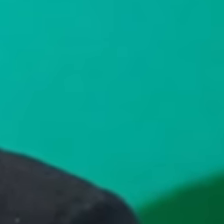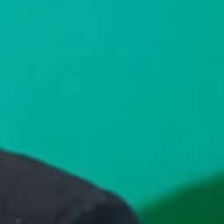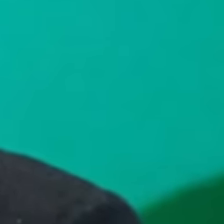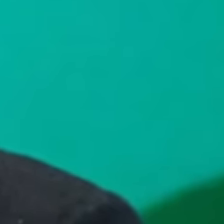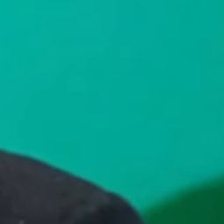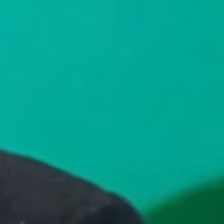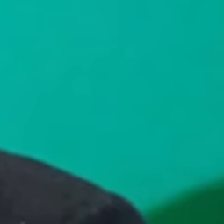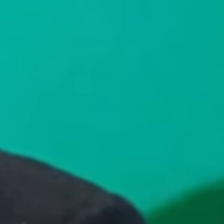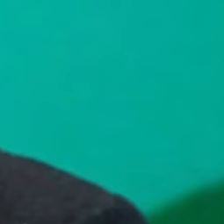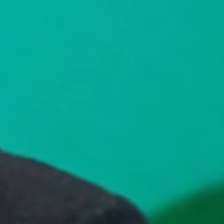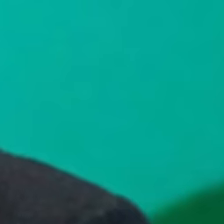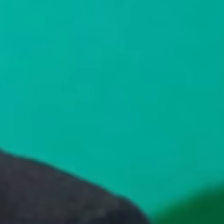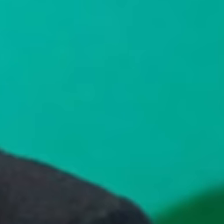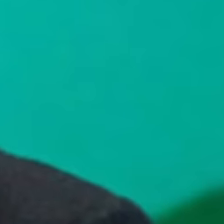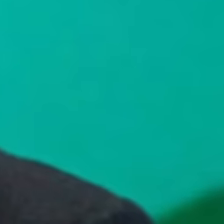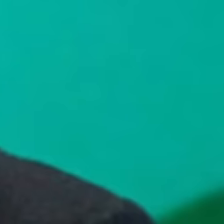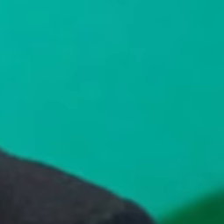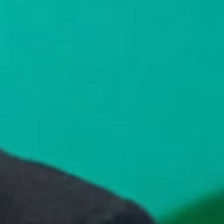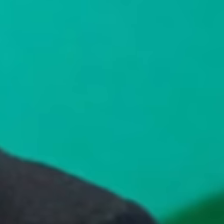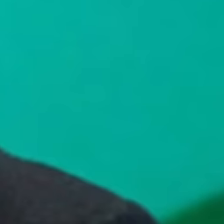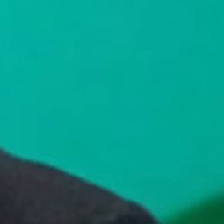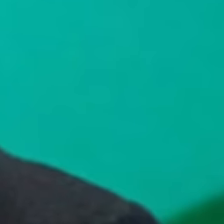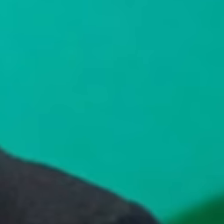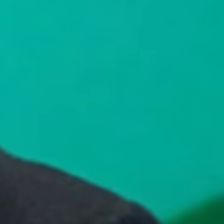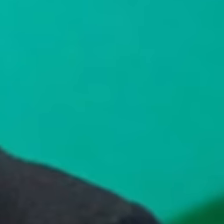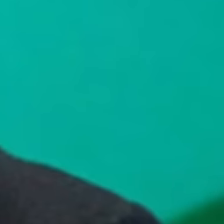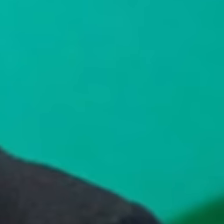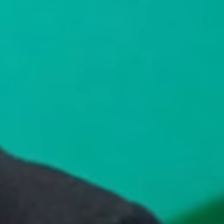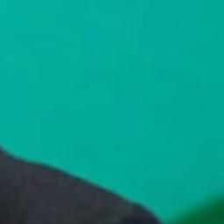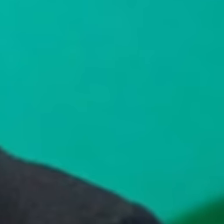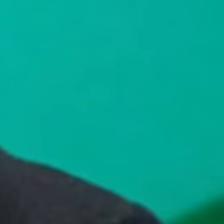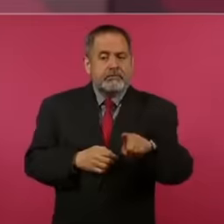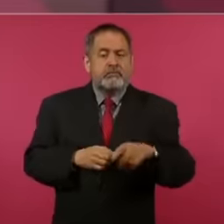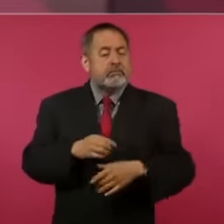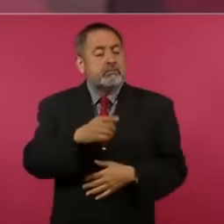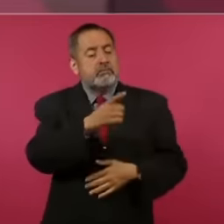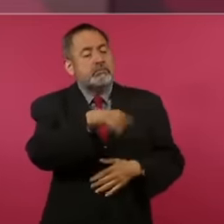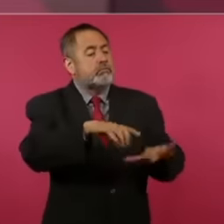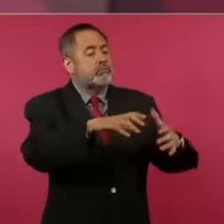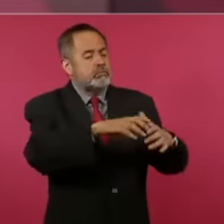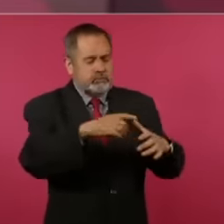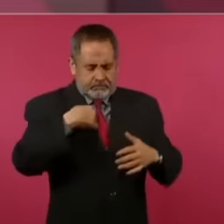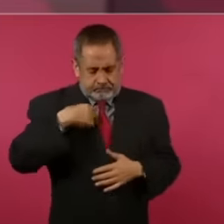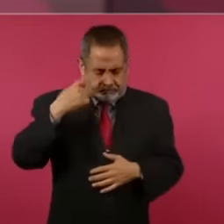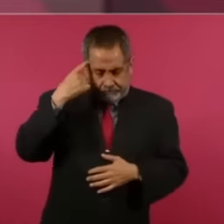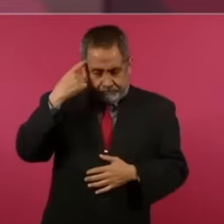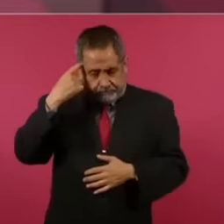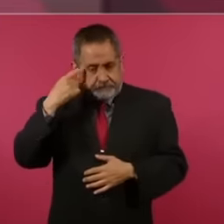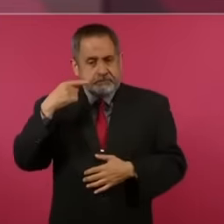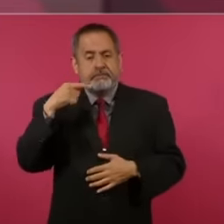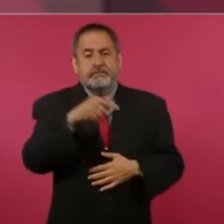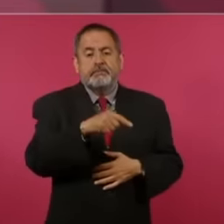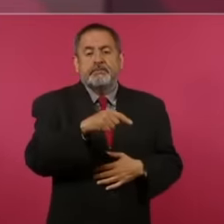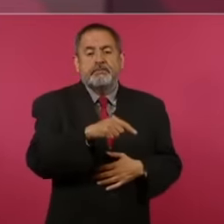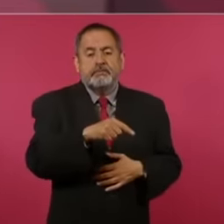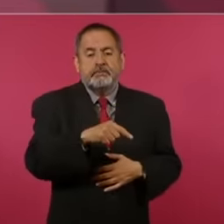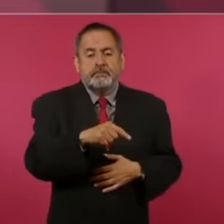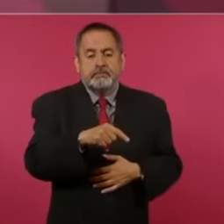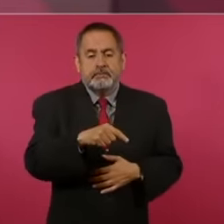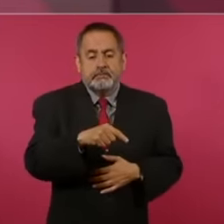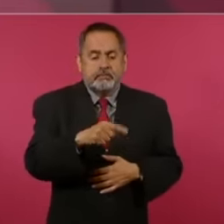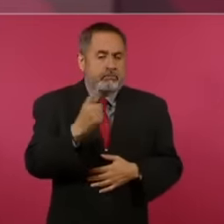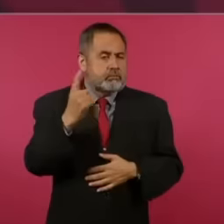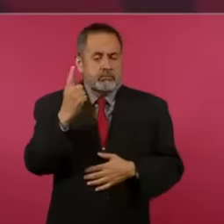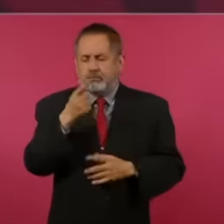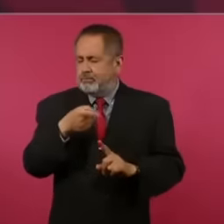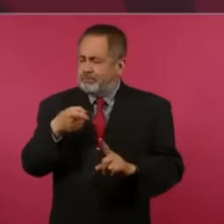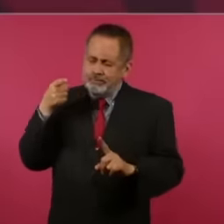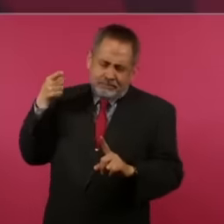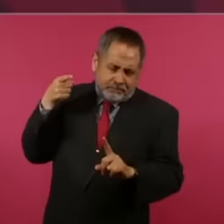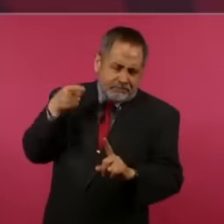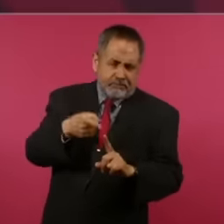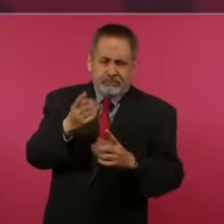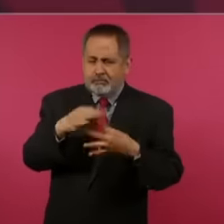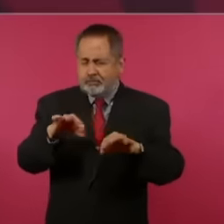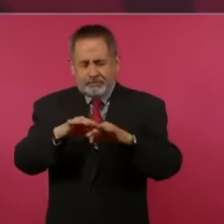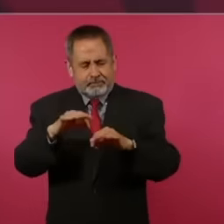to deceive and also to not abandon the